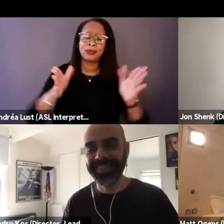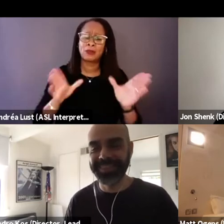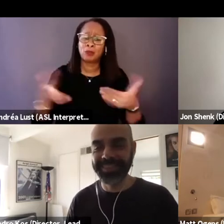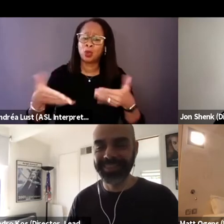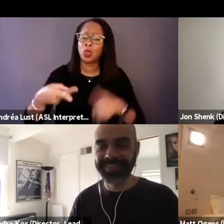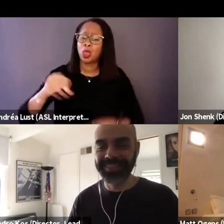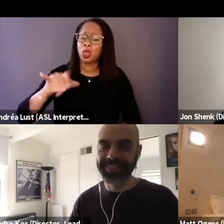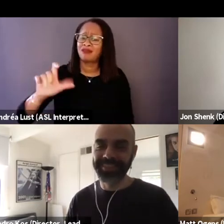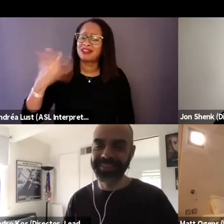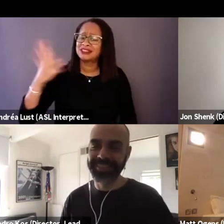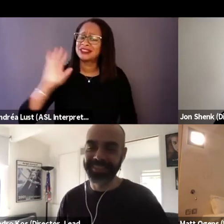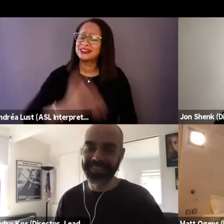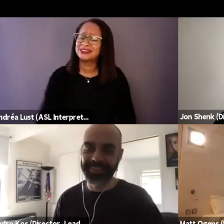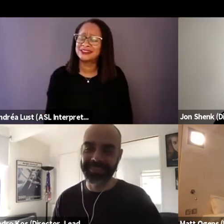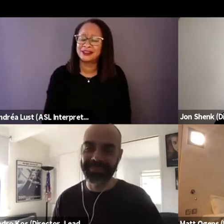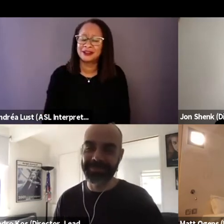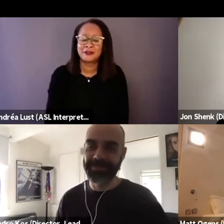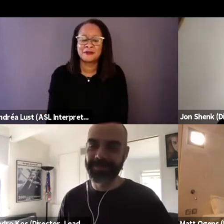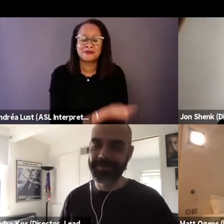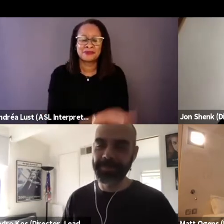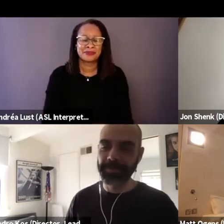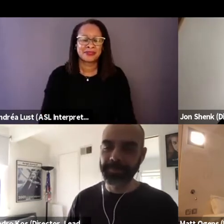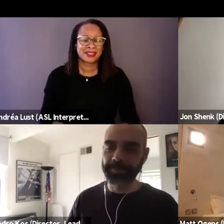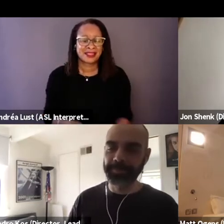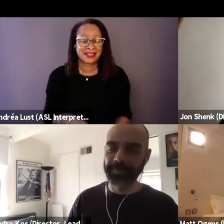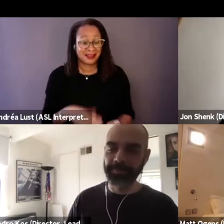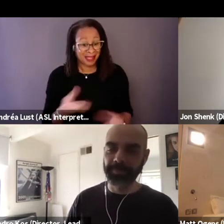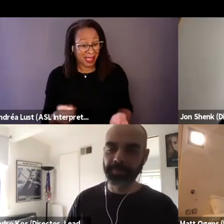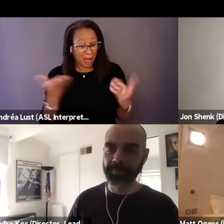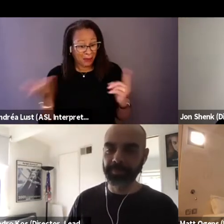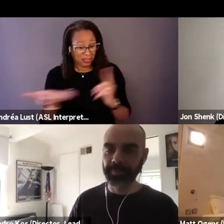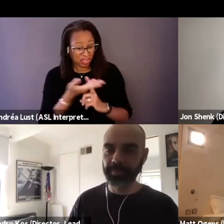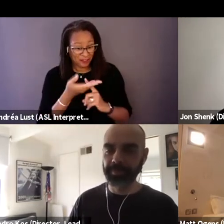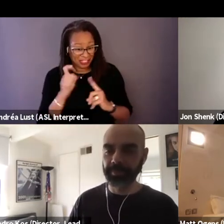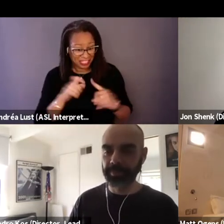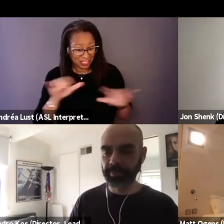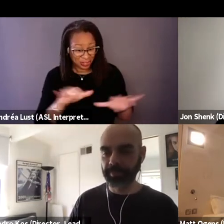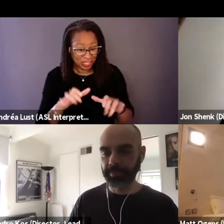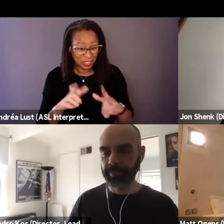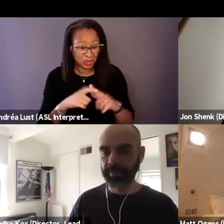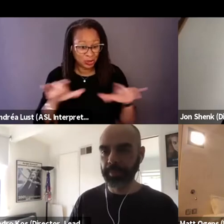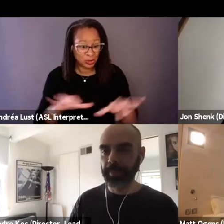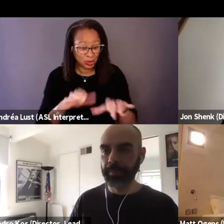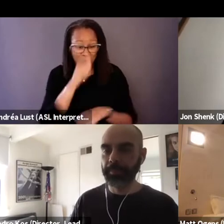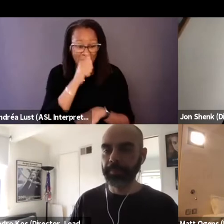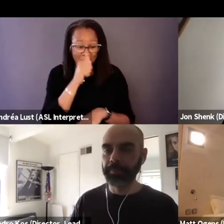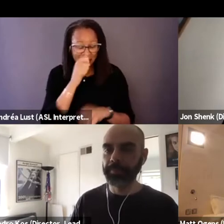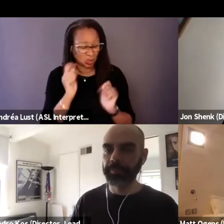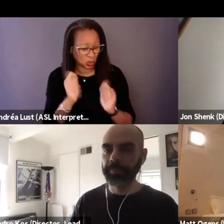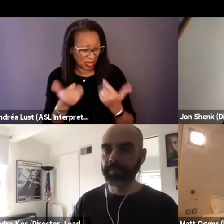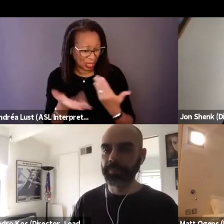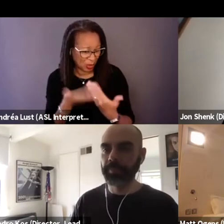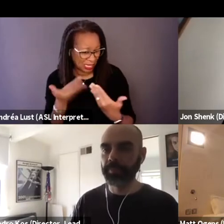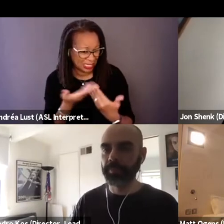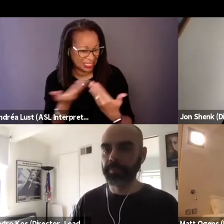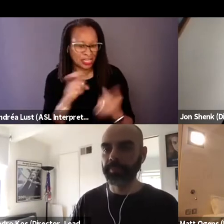How much convincing did you need Mor and to do the animation, or was it, was it a pretty easy conversion for you?